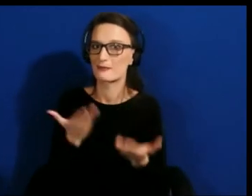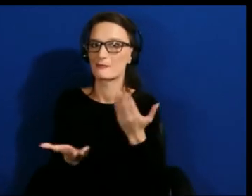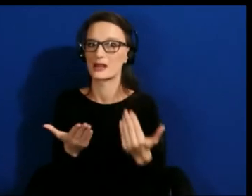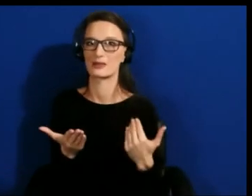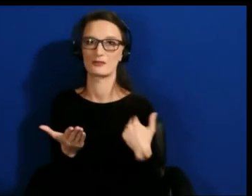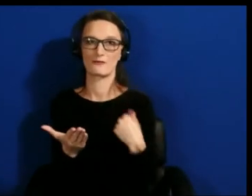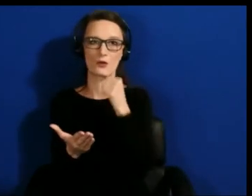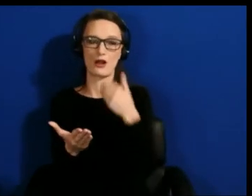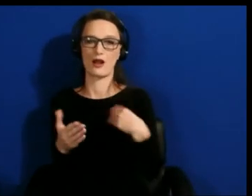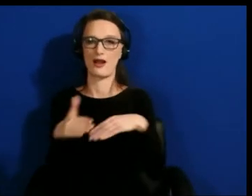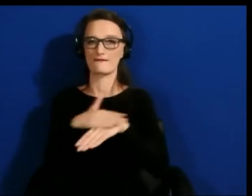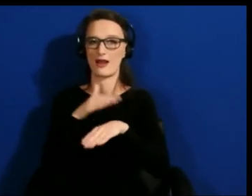future.